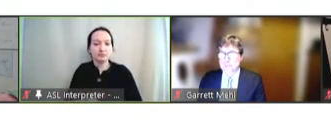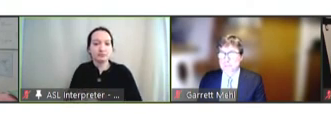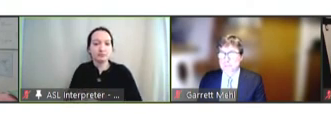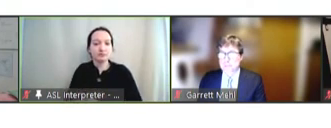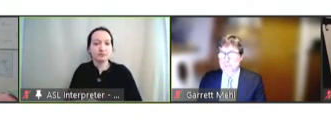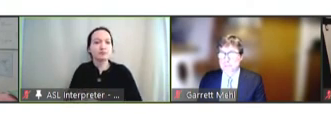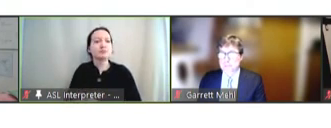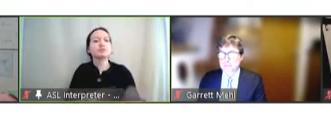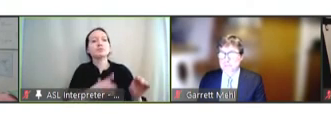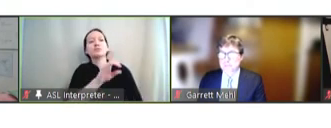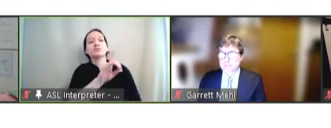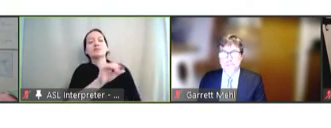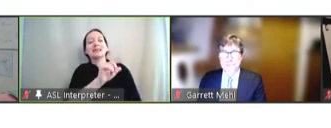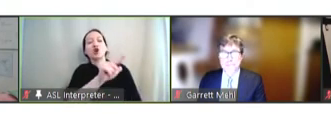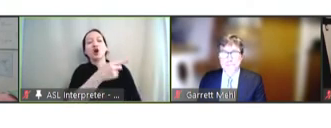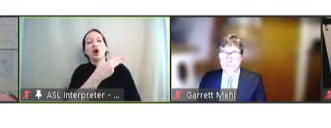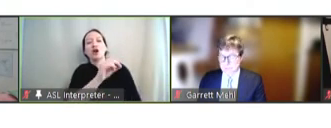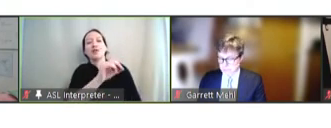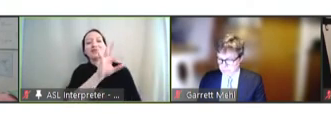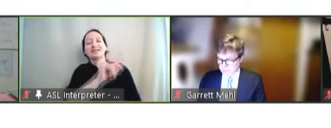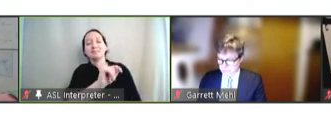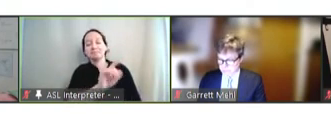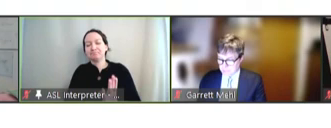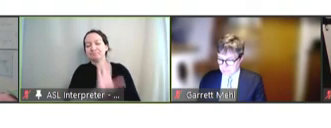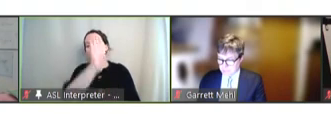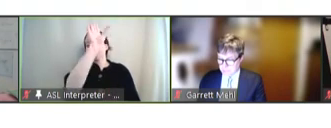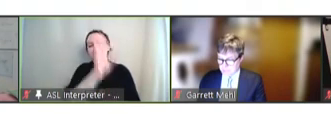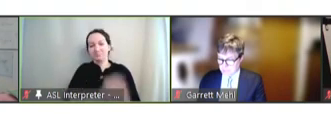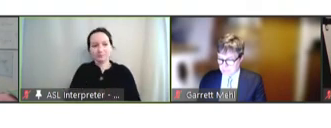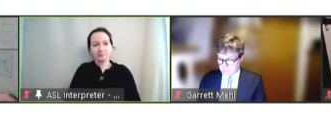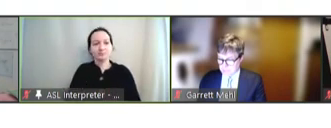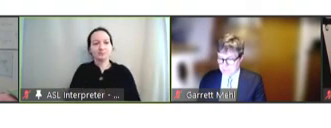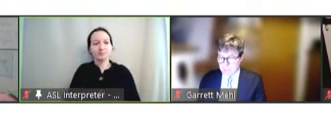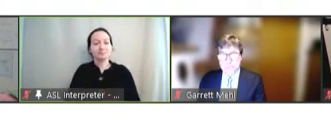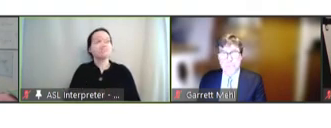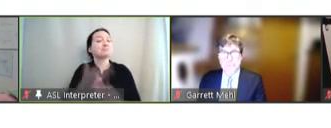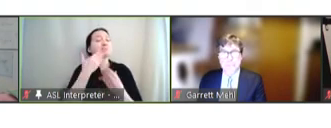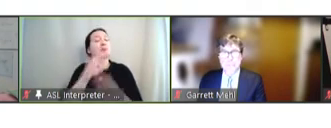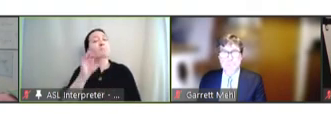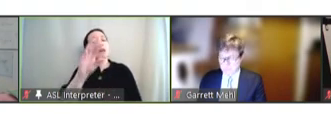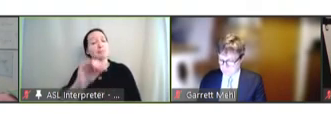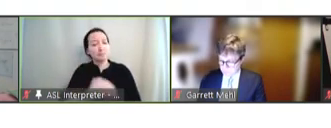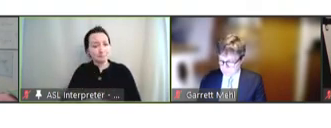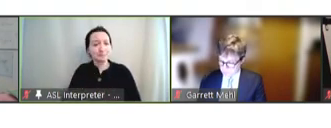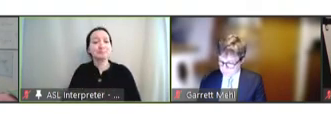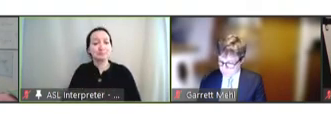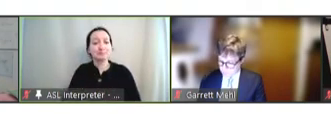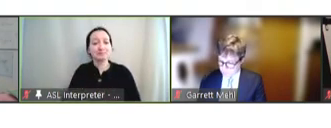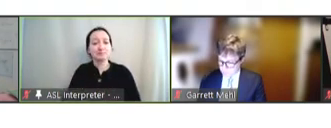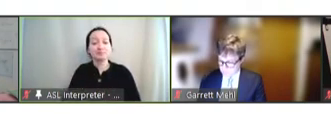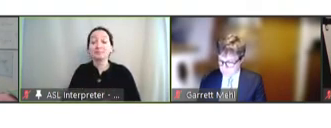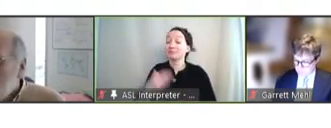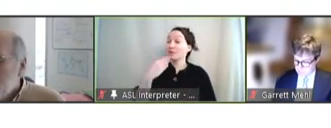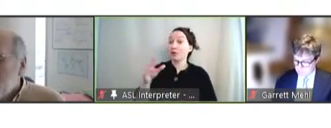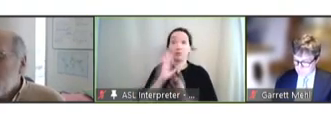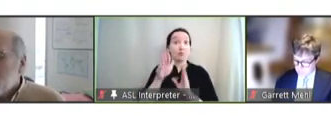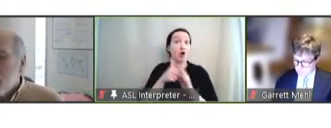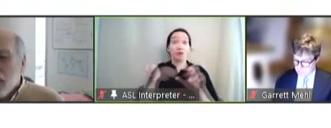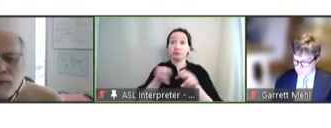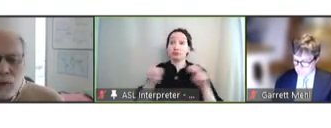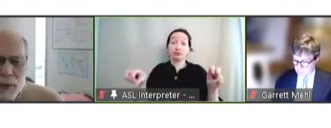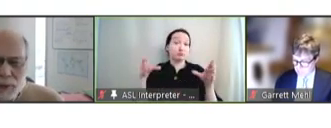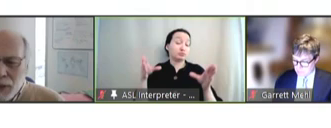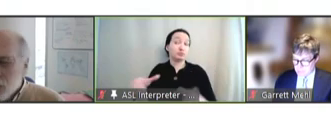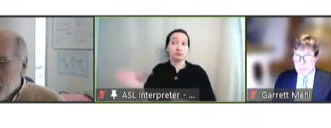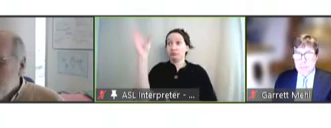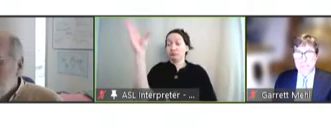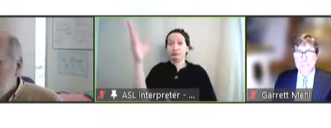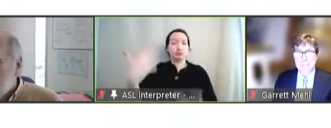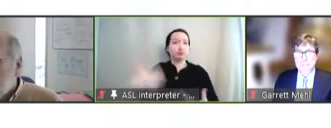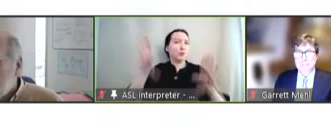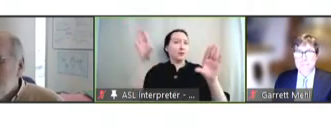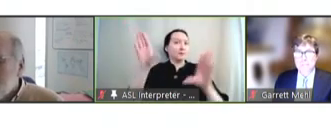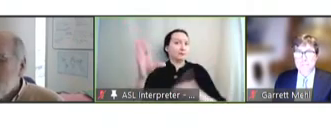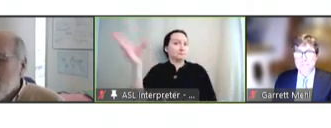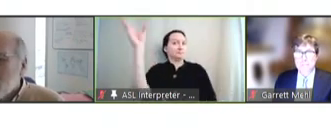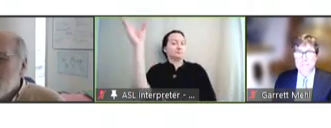Daniel Hoft: Thanks Bob, and thanks to all the speakers for giving their great presentations. My